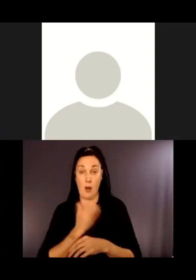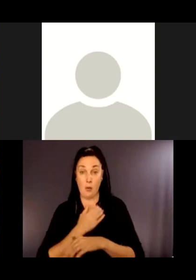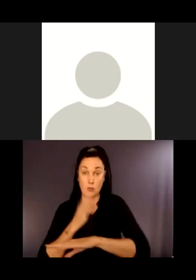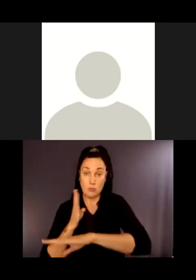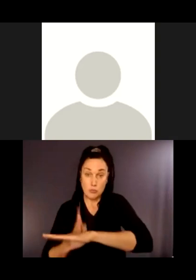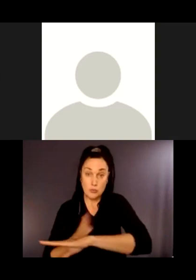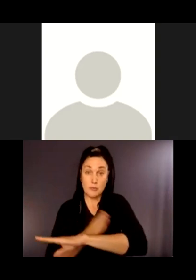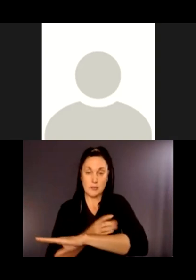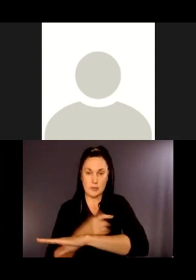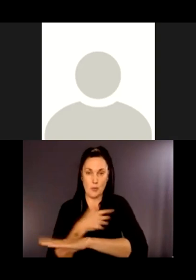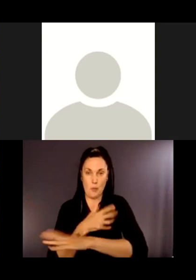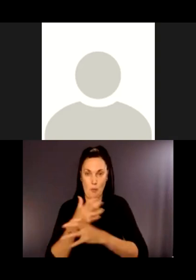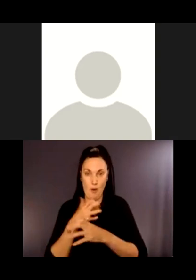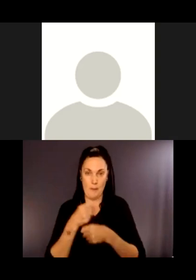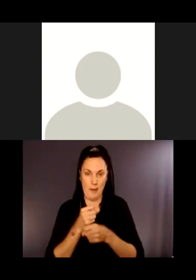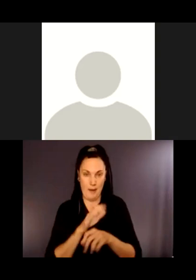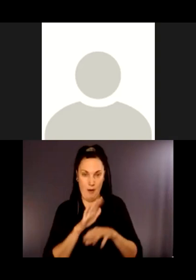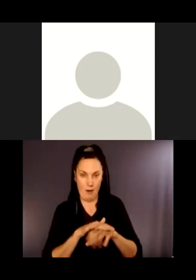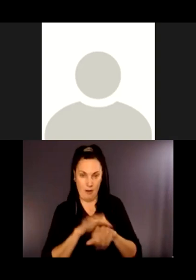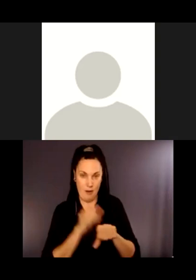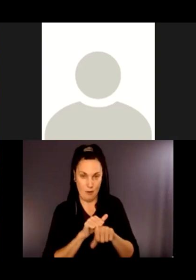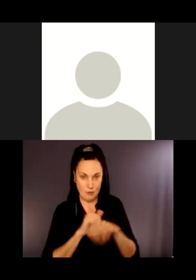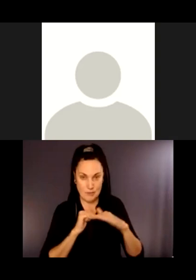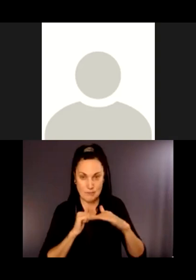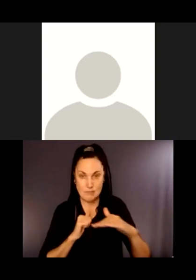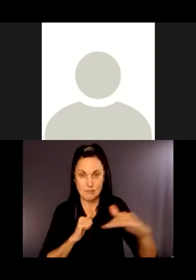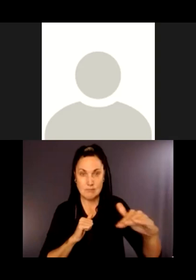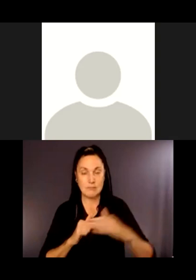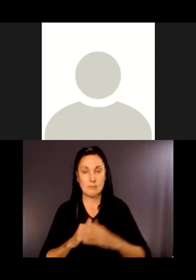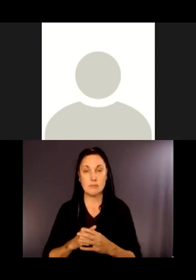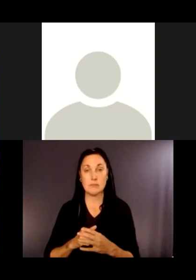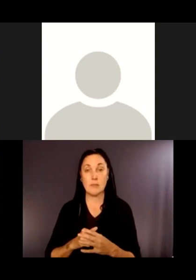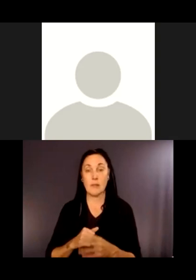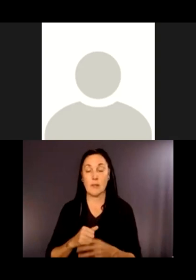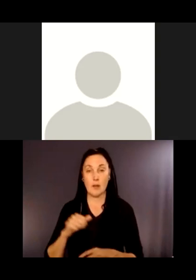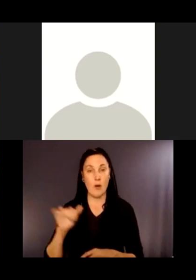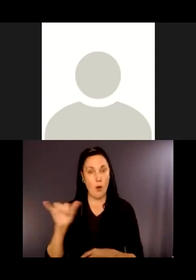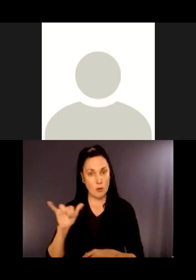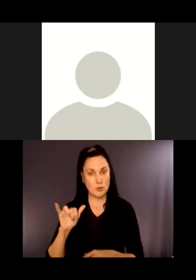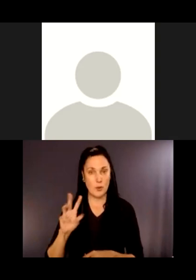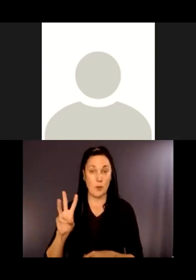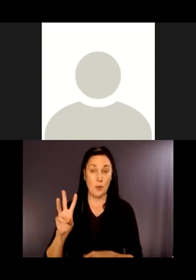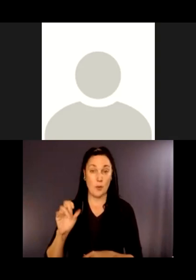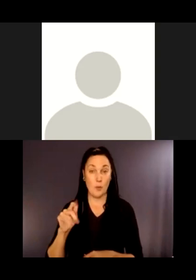on gravel. That's one of the things we want to do, protect the environment. As Wastewater Treatment Division, we also like to